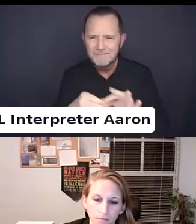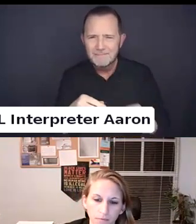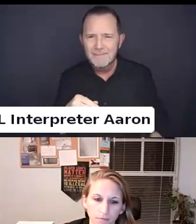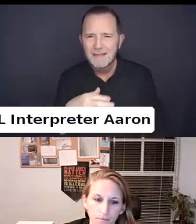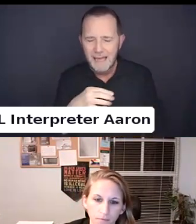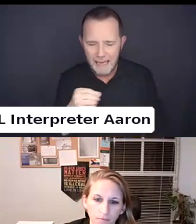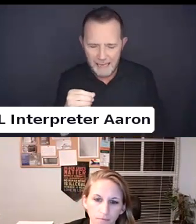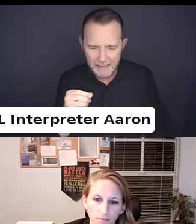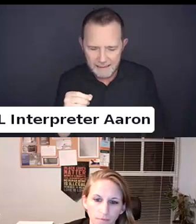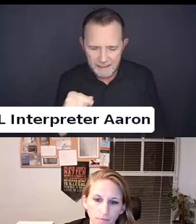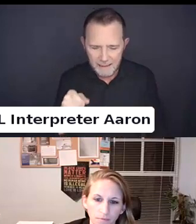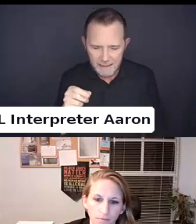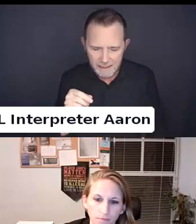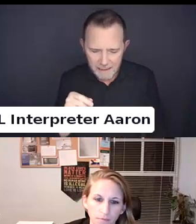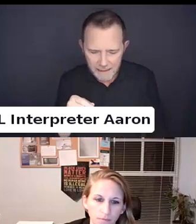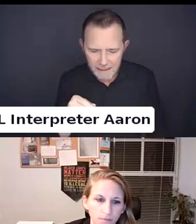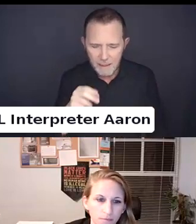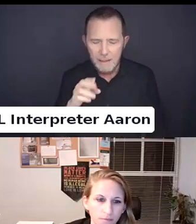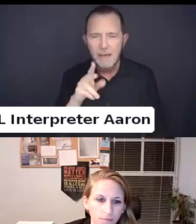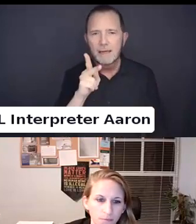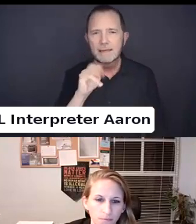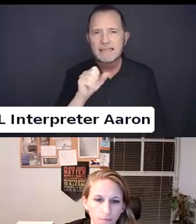And the situation with Keisha Williams.